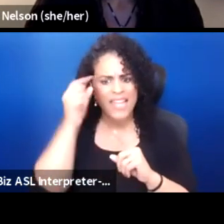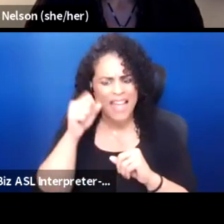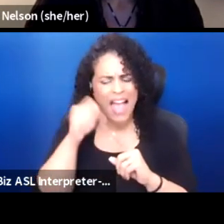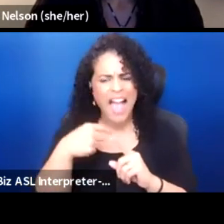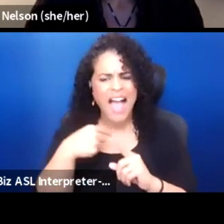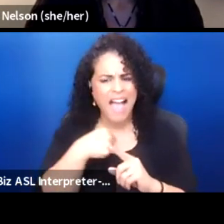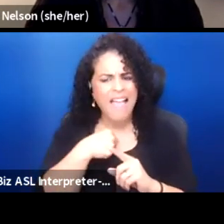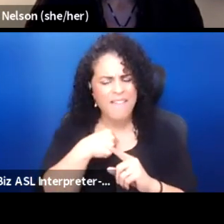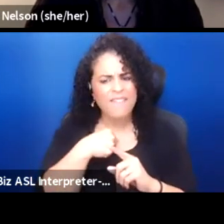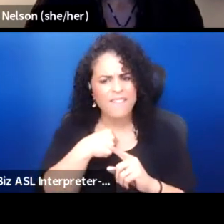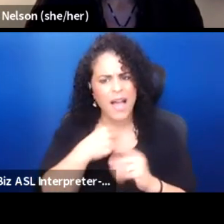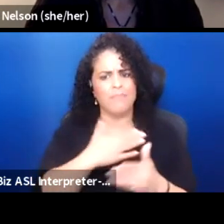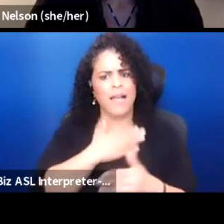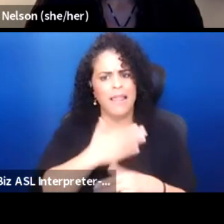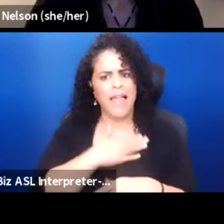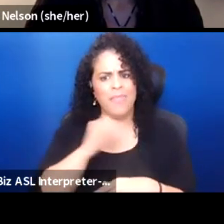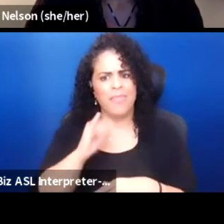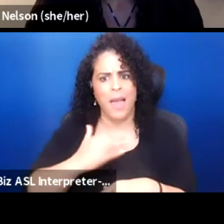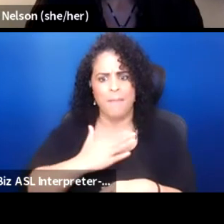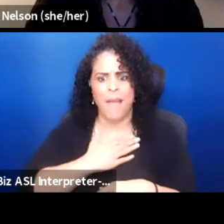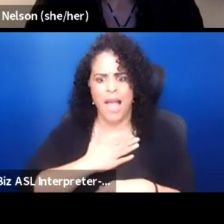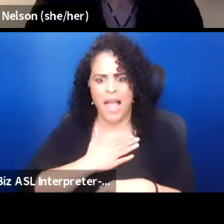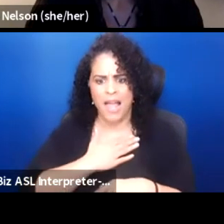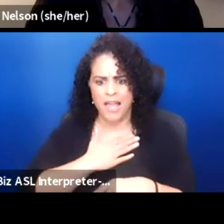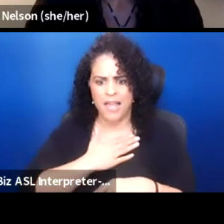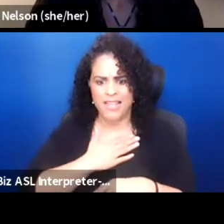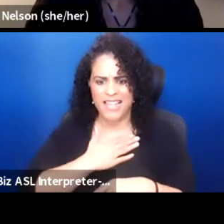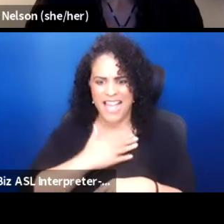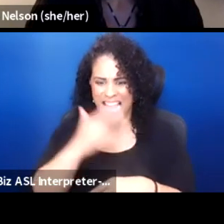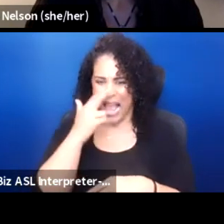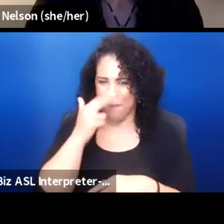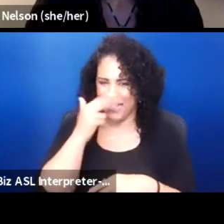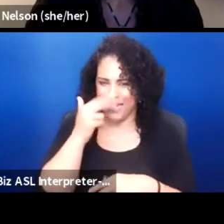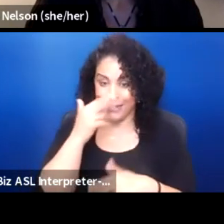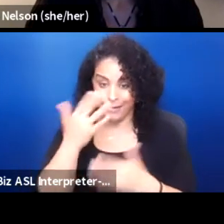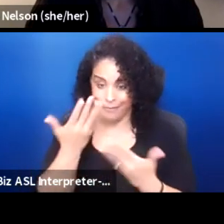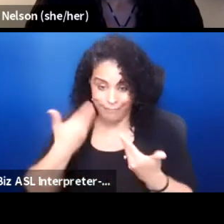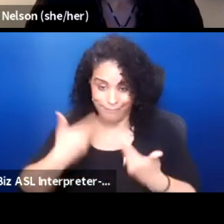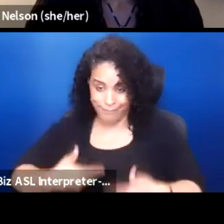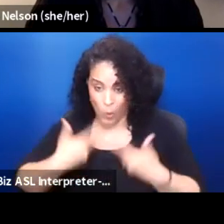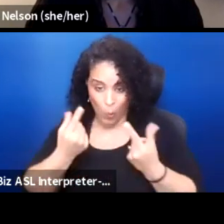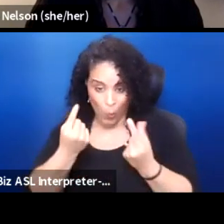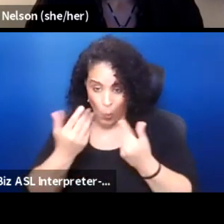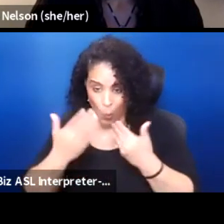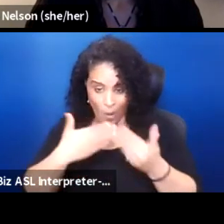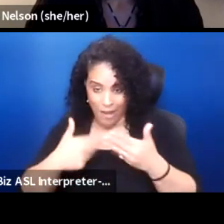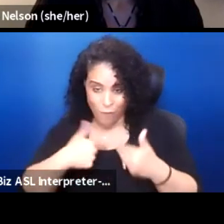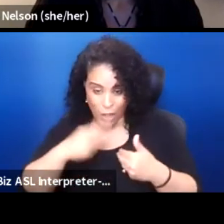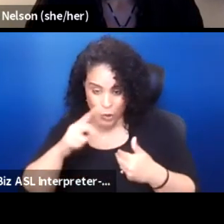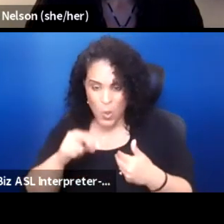I'm glad that my comedy persona or whatever it is is kind of a defiance of that